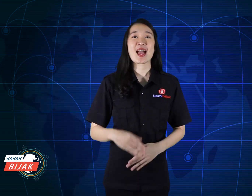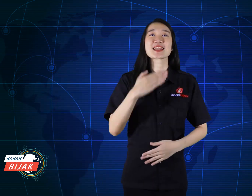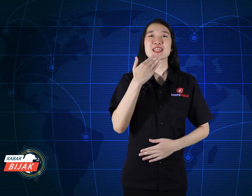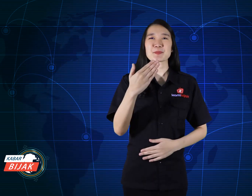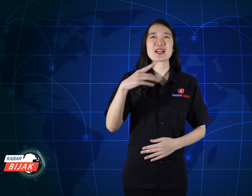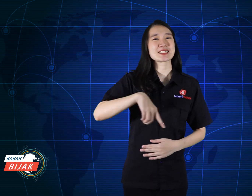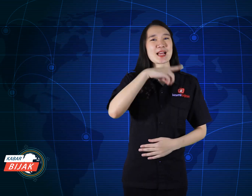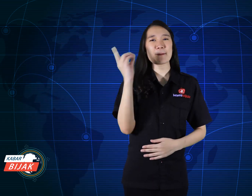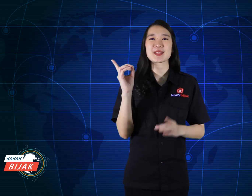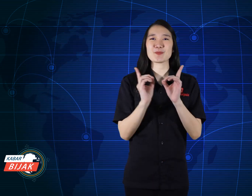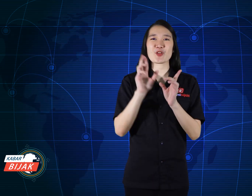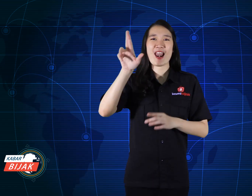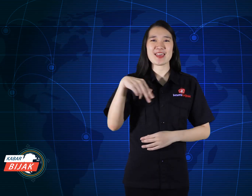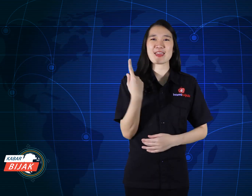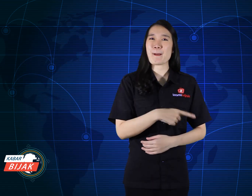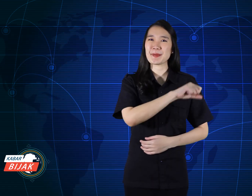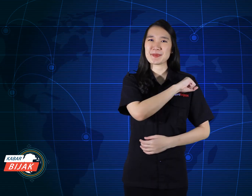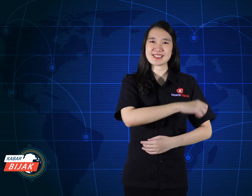Thanks. See you again at KamiBijak.